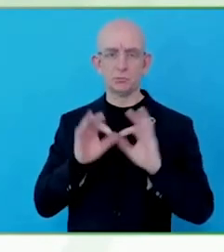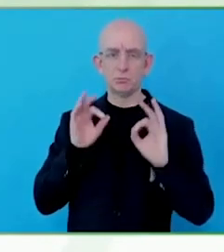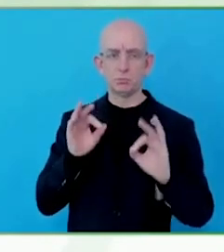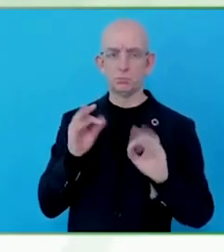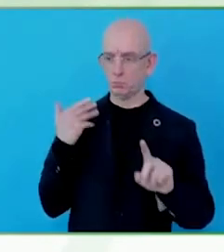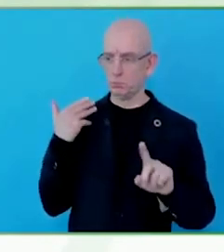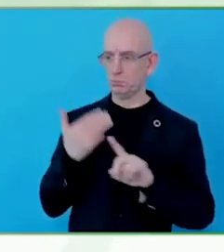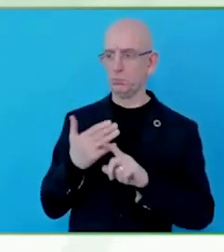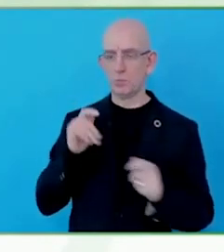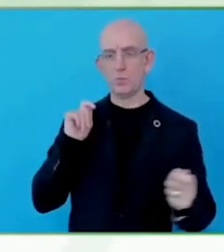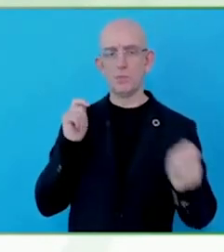accessibility.